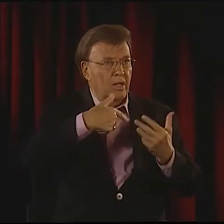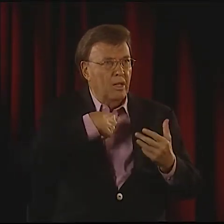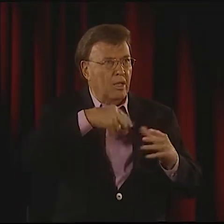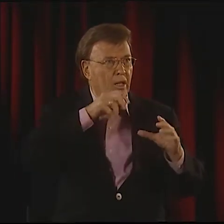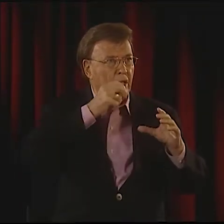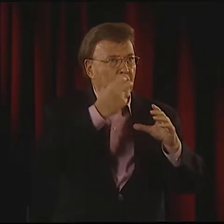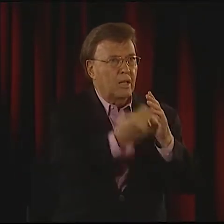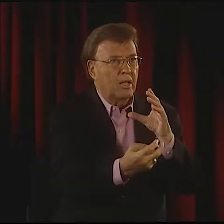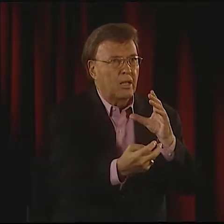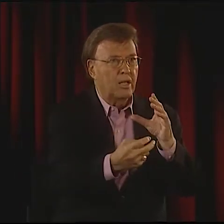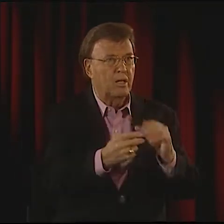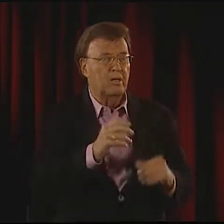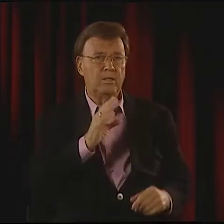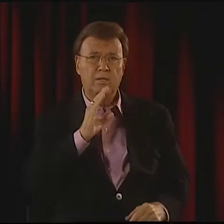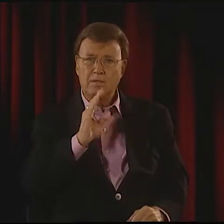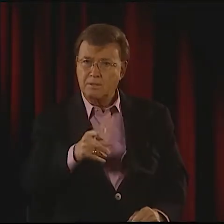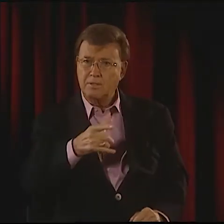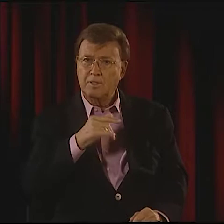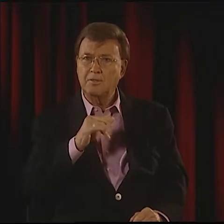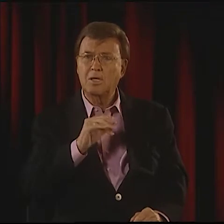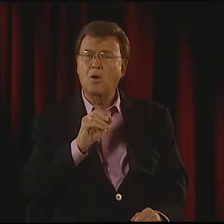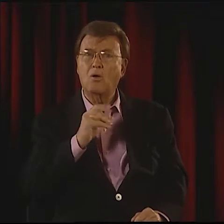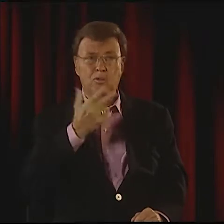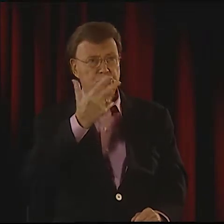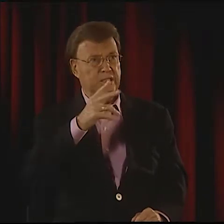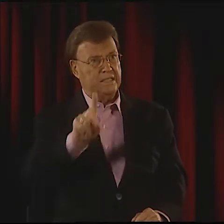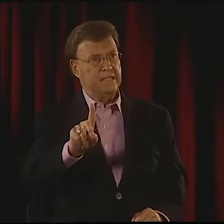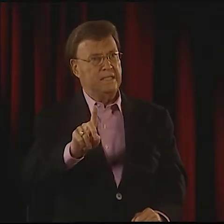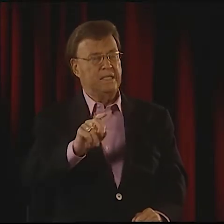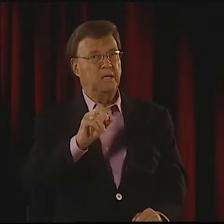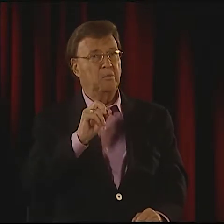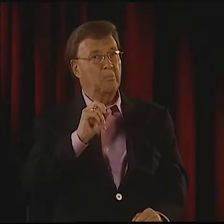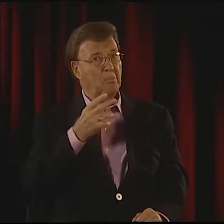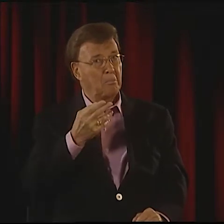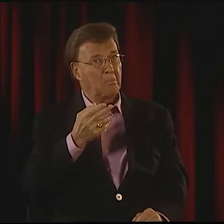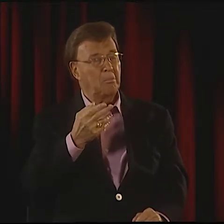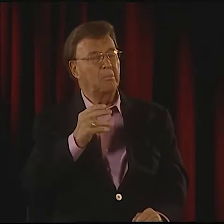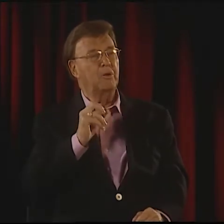THEY SAID THEY FELT LIKE THEY WERE IN THE STORY, IMMERSED IN THE STORY.